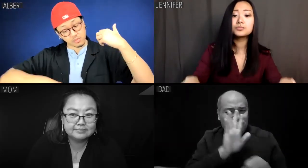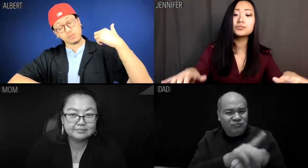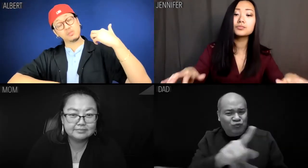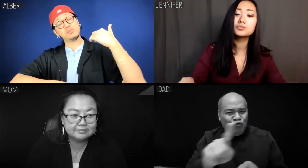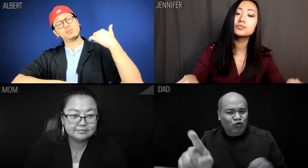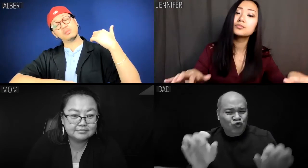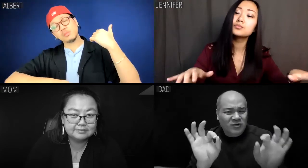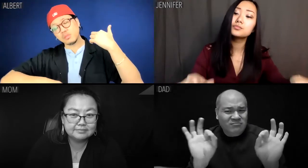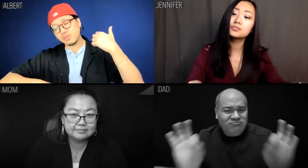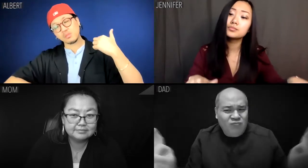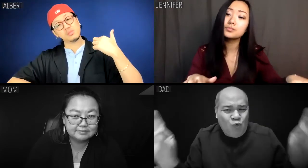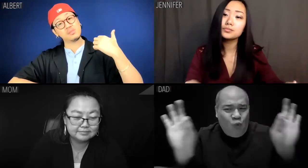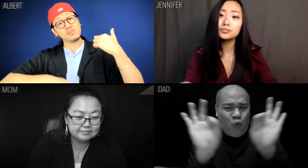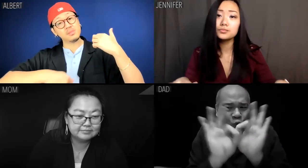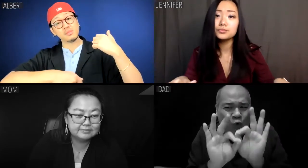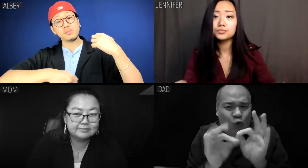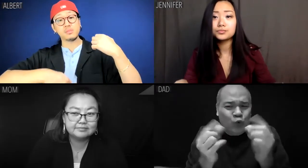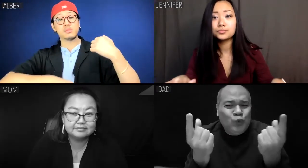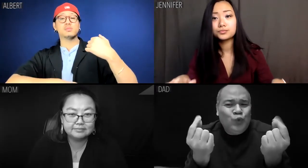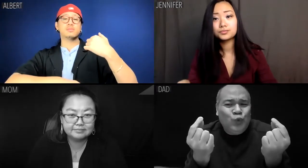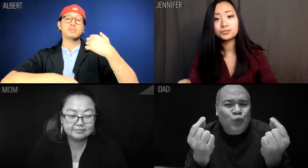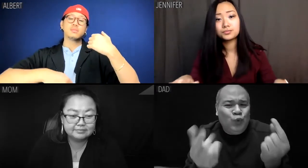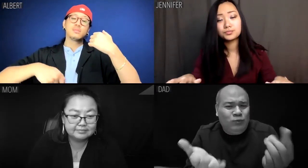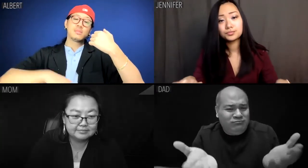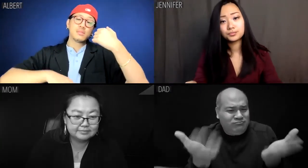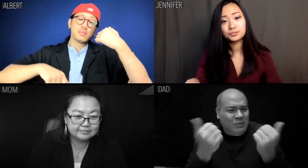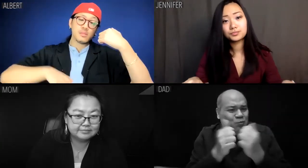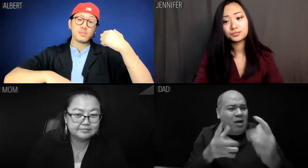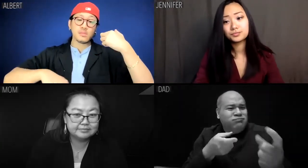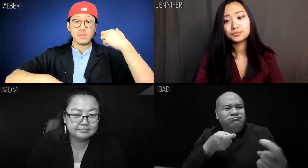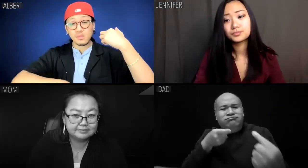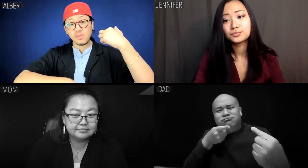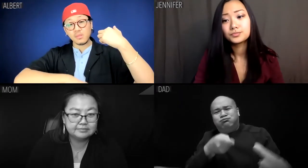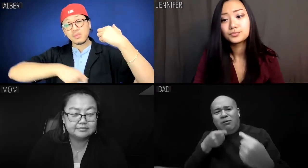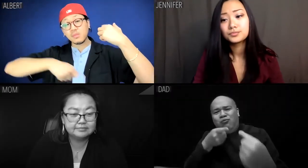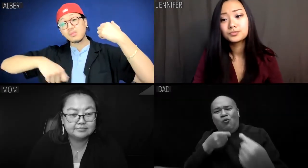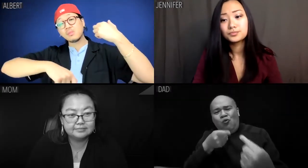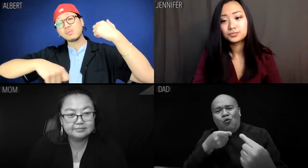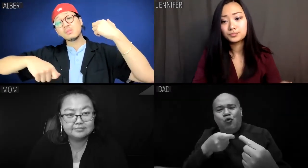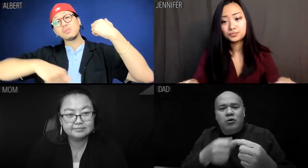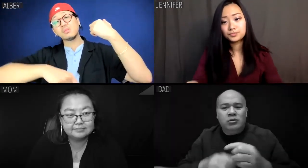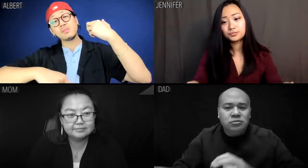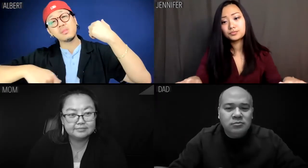I promise you, nothing worth doing comes without struggle.